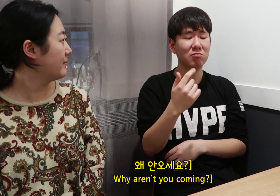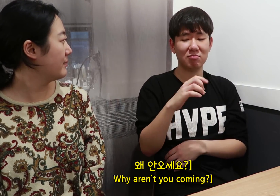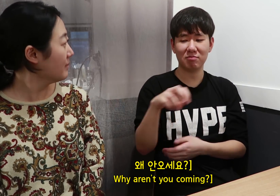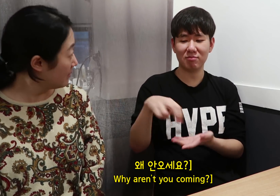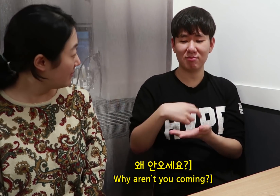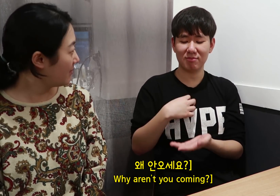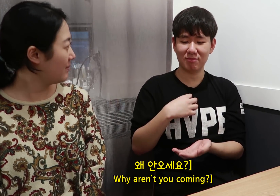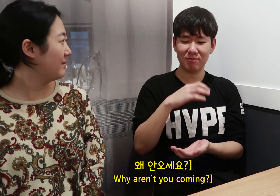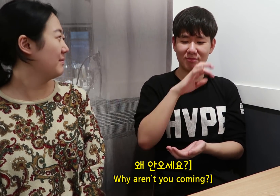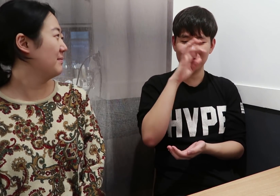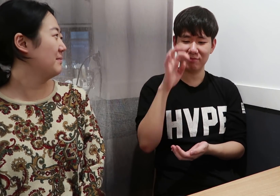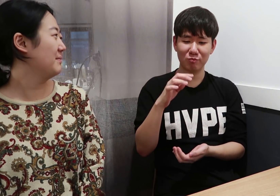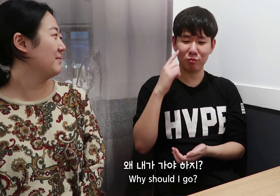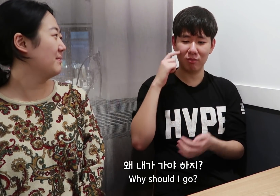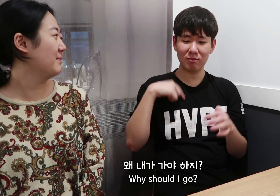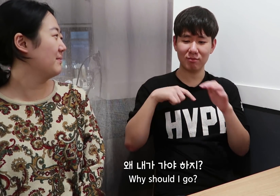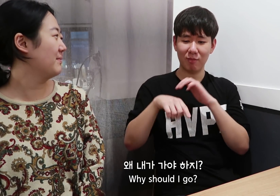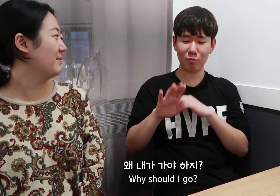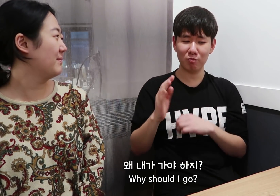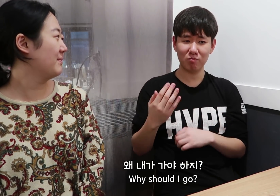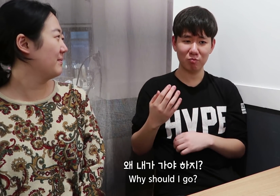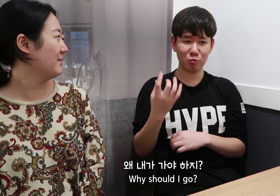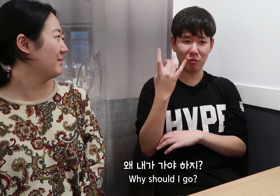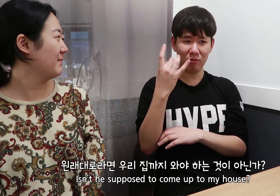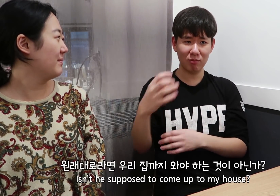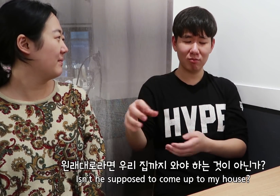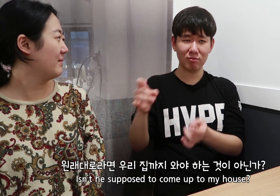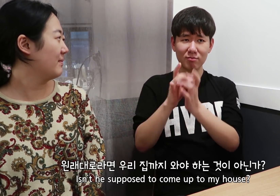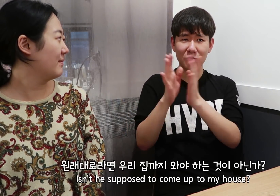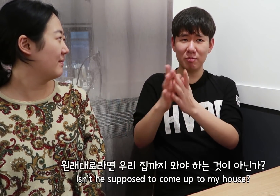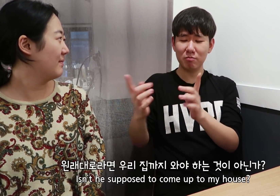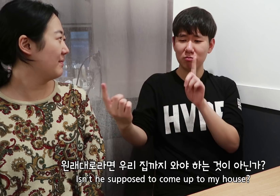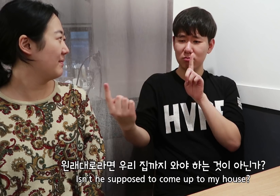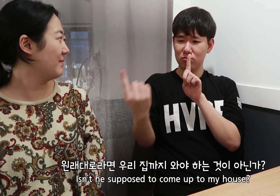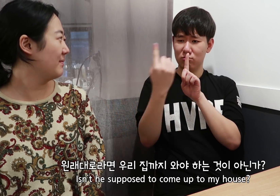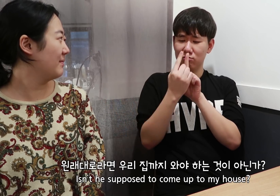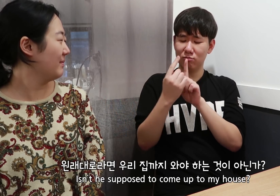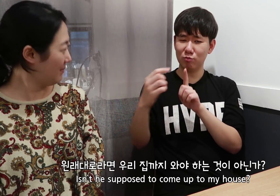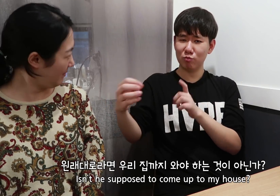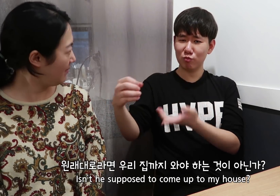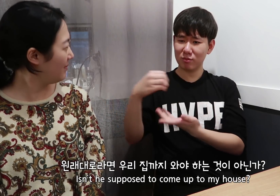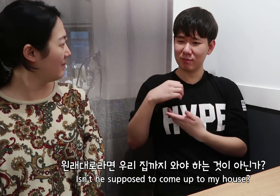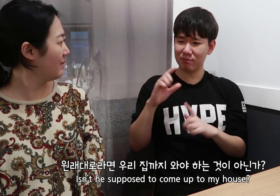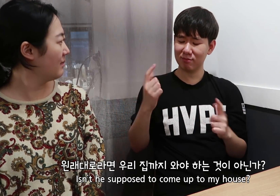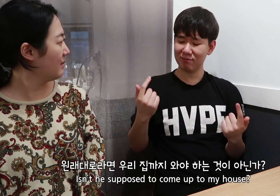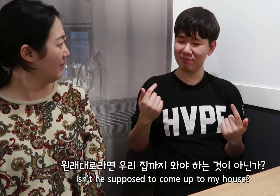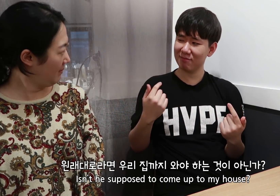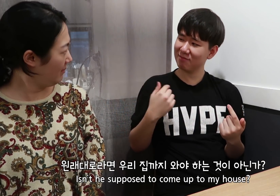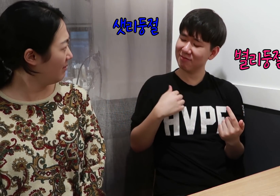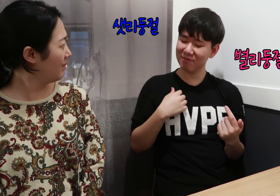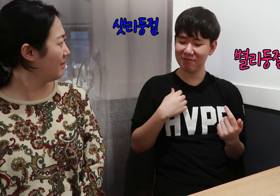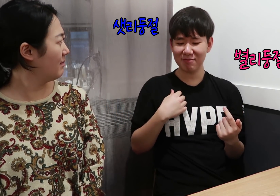Why aren’t you coming?] Why should I go? Isn’t he supposed to come up to my house?